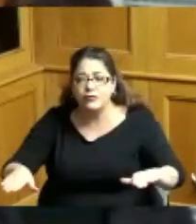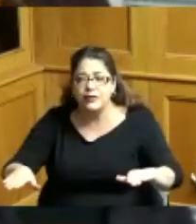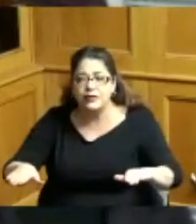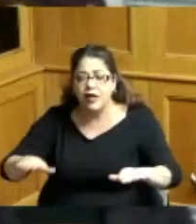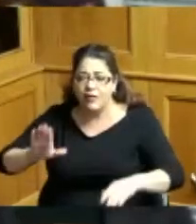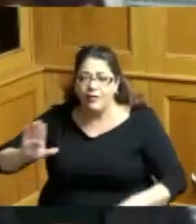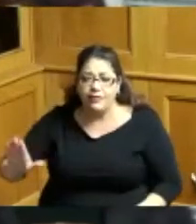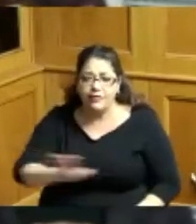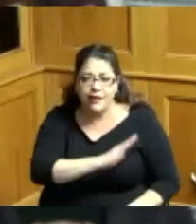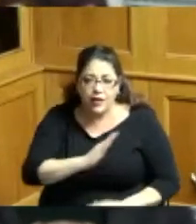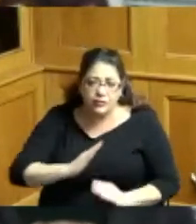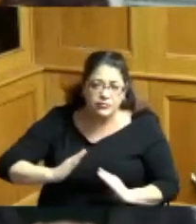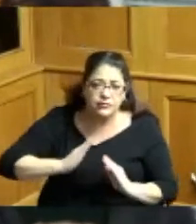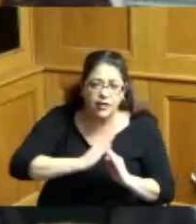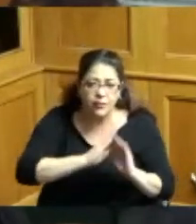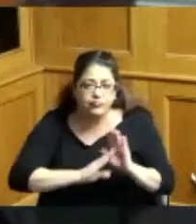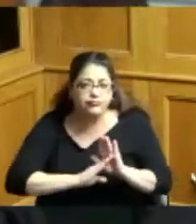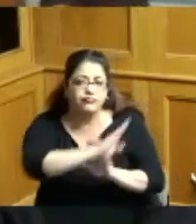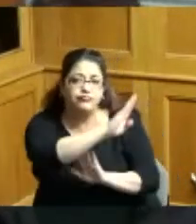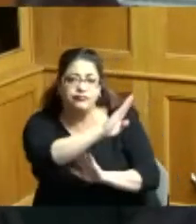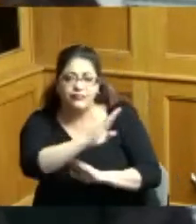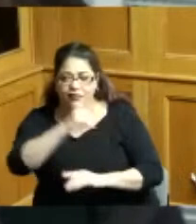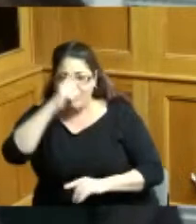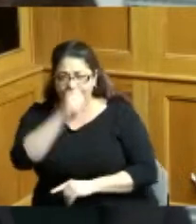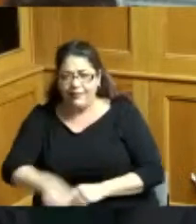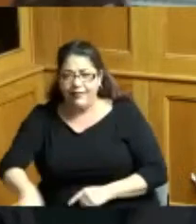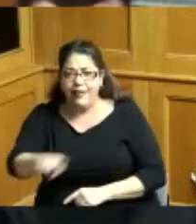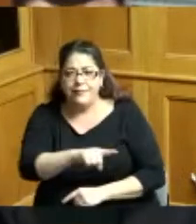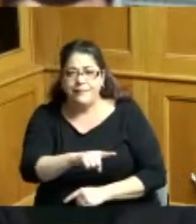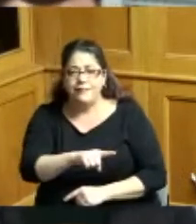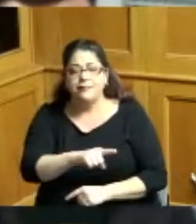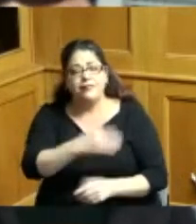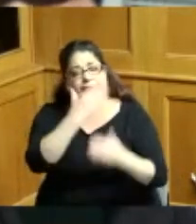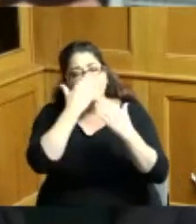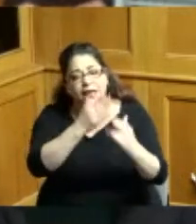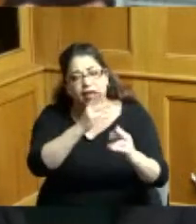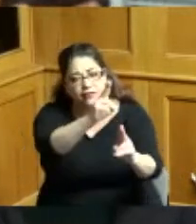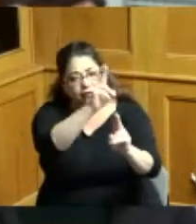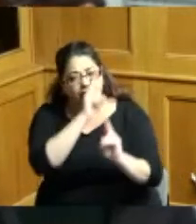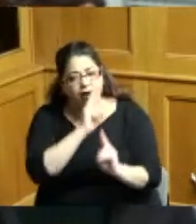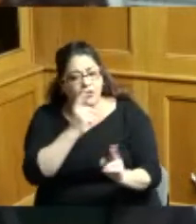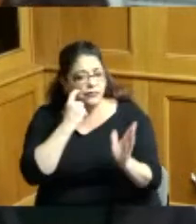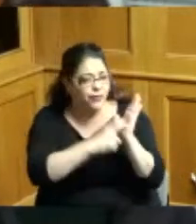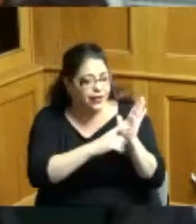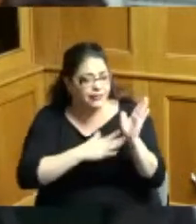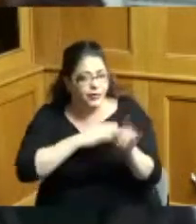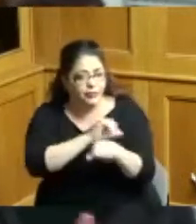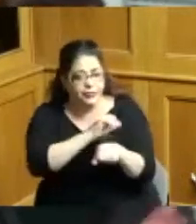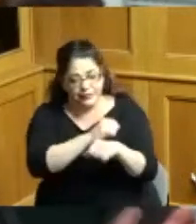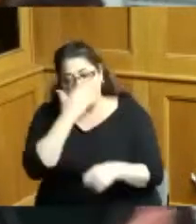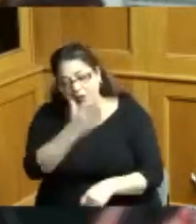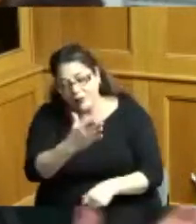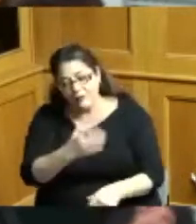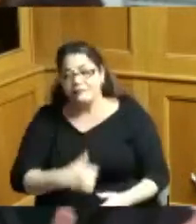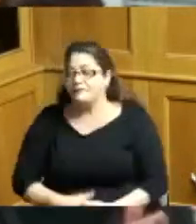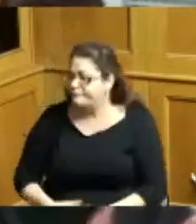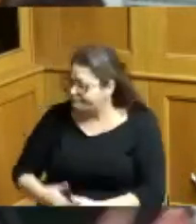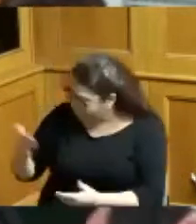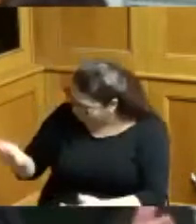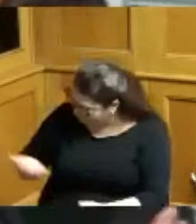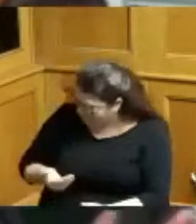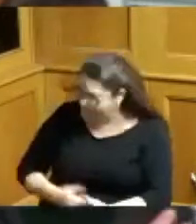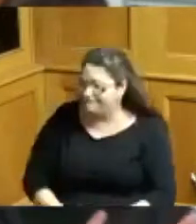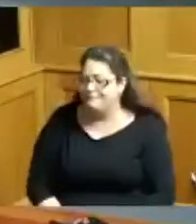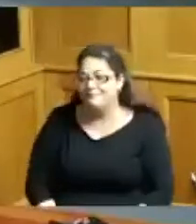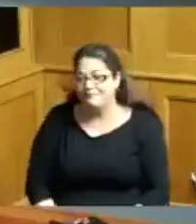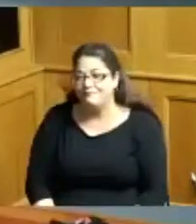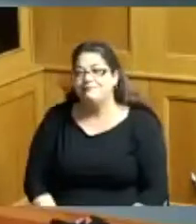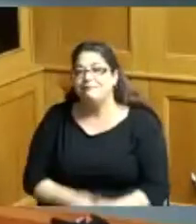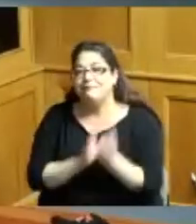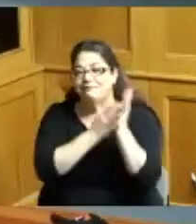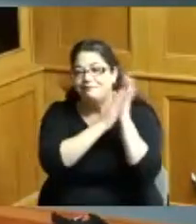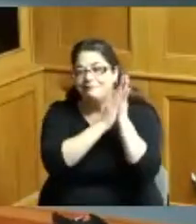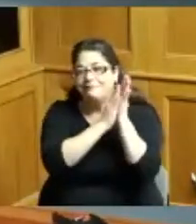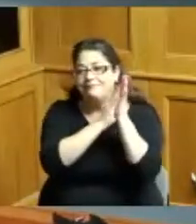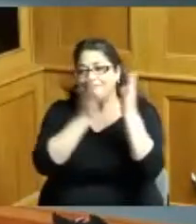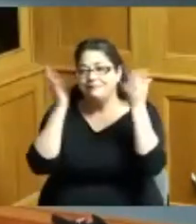life for them so I appreciate the honor and the recognition thank you so much thank you so much